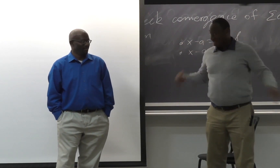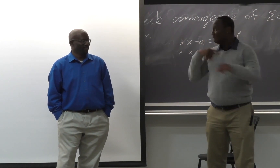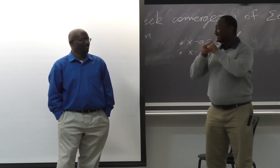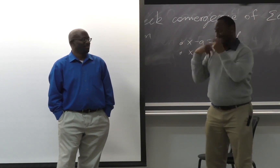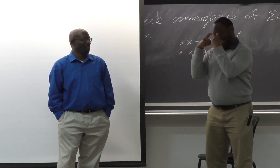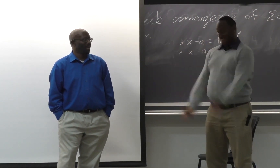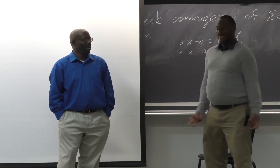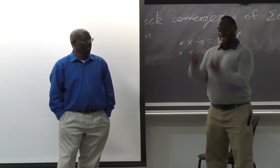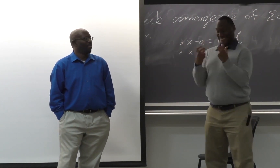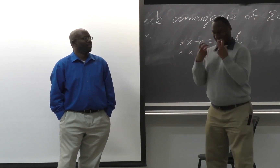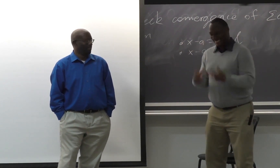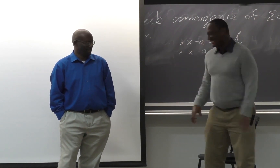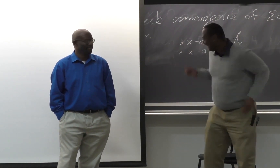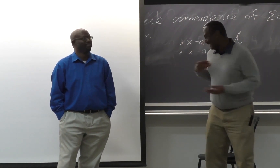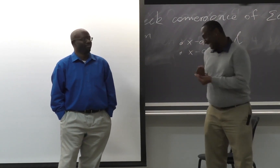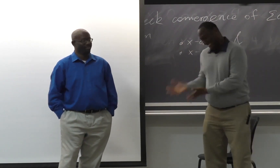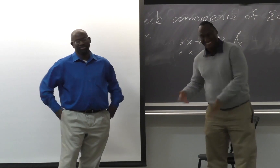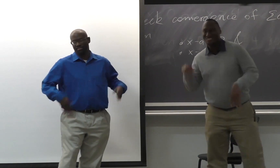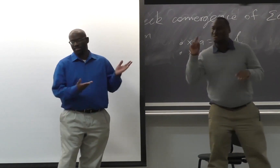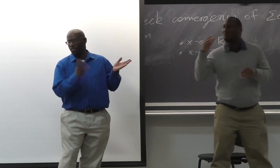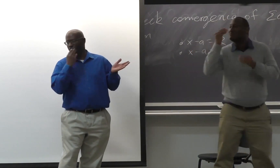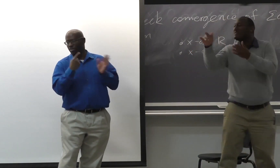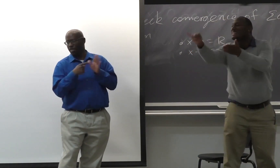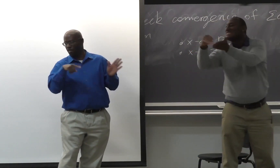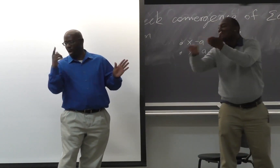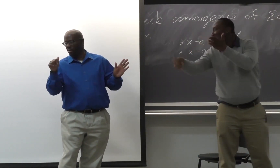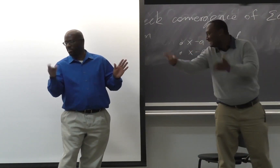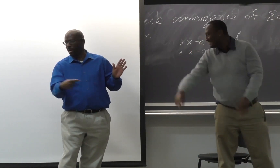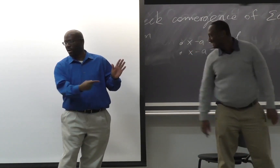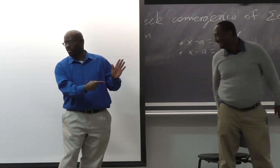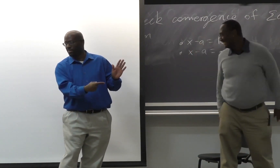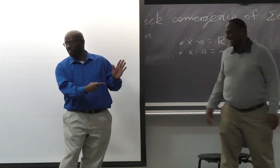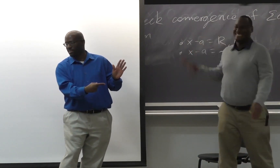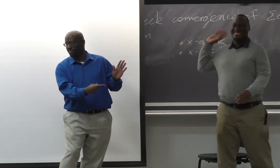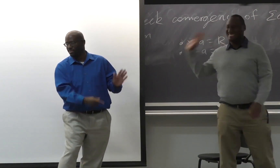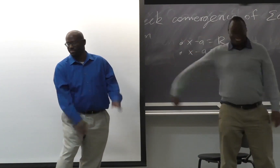I'd advise to shy away from that word if possible.